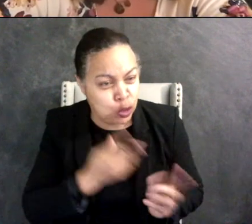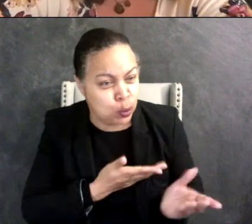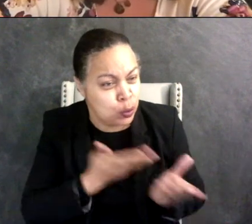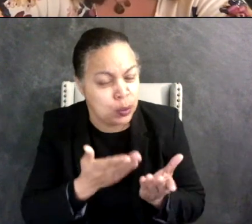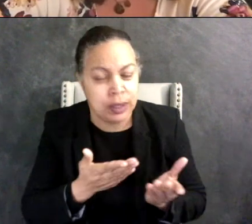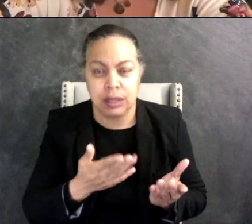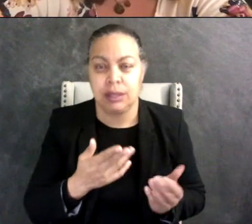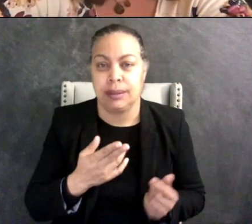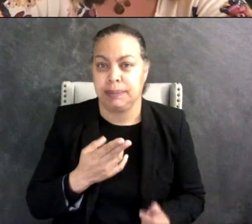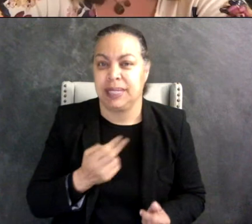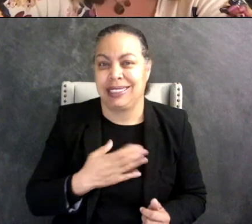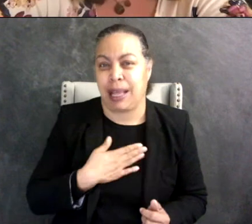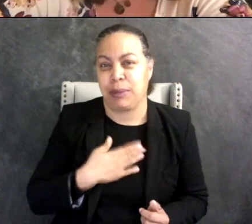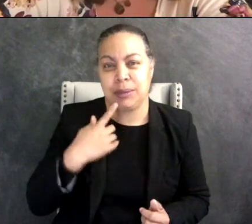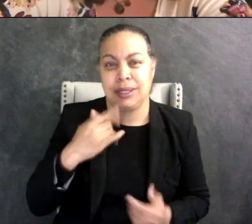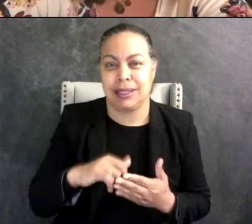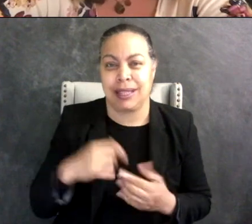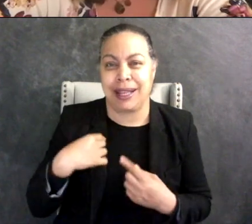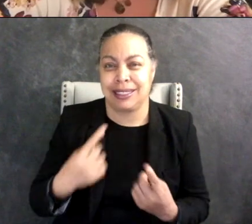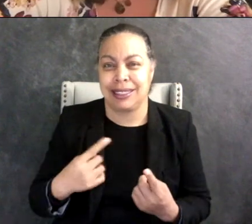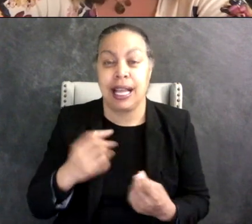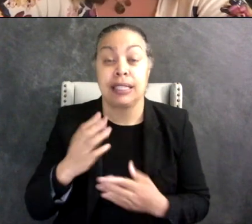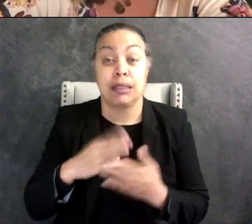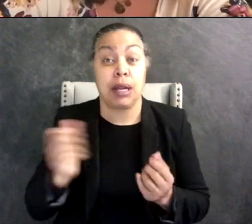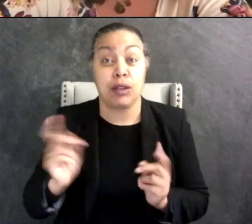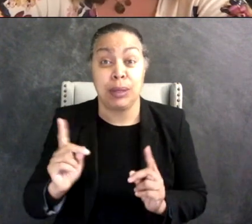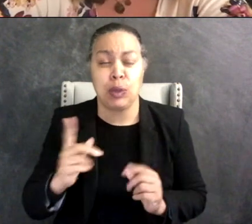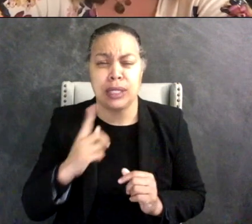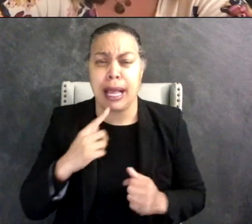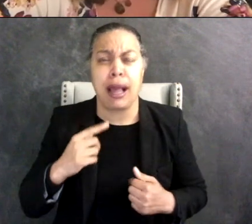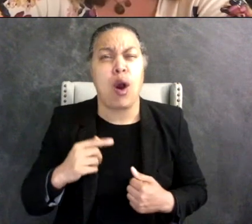for that and I've had people tell me that i'm his voice and I say no I'm not his voice.